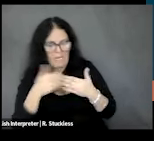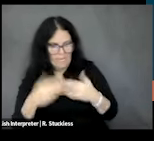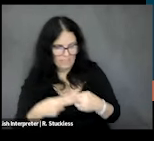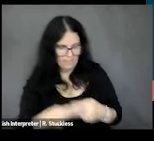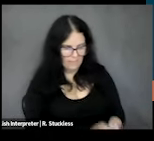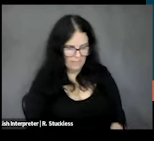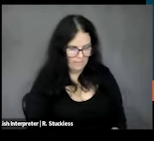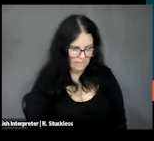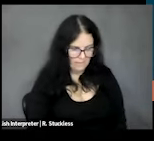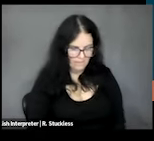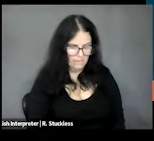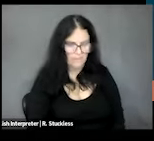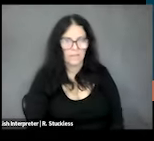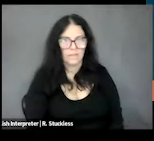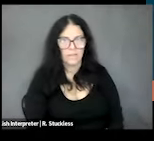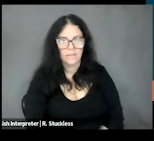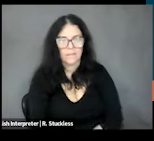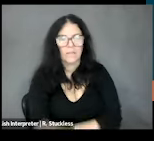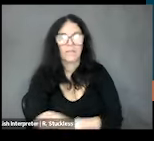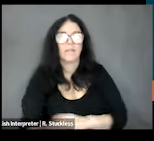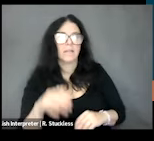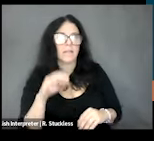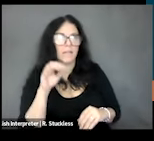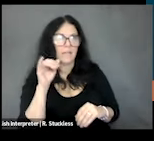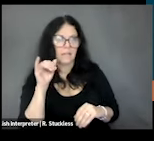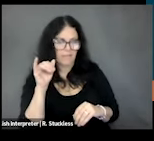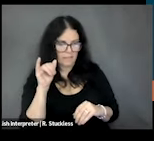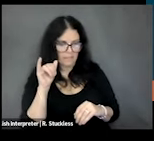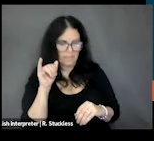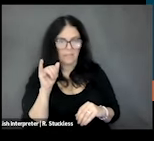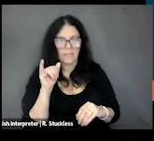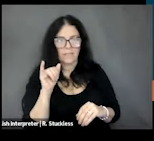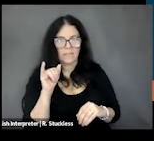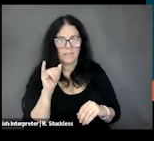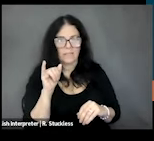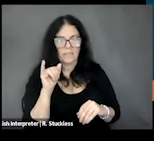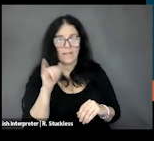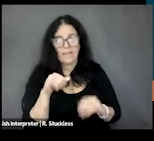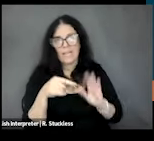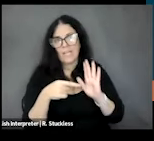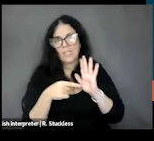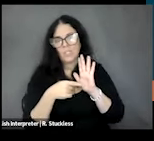this just shows our research team if you're interested, and then also I just need to